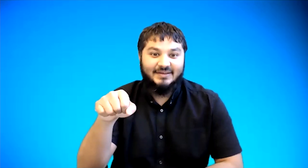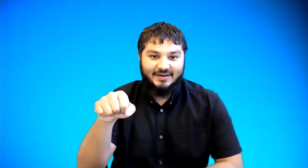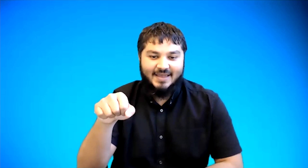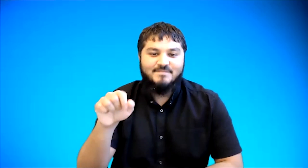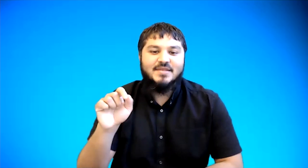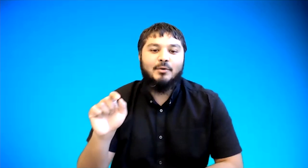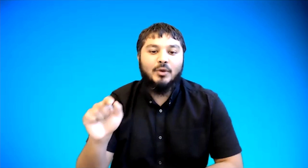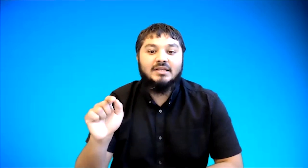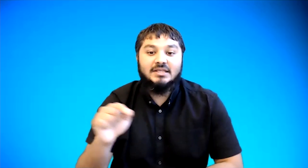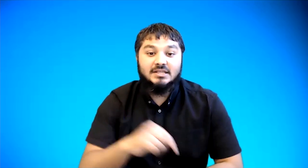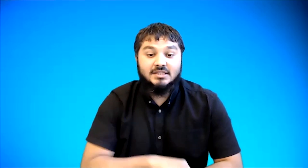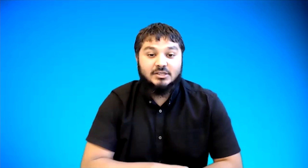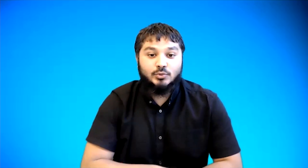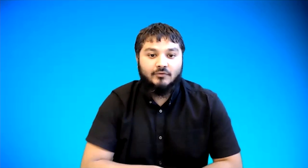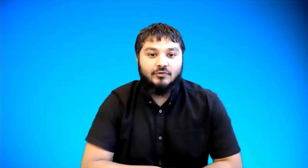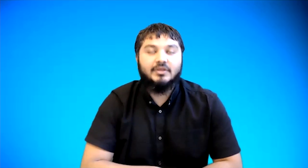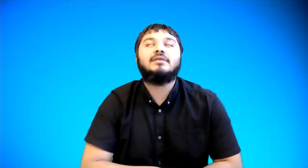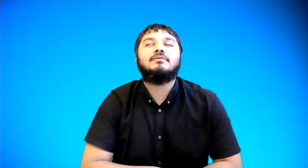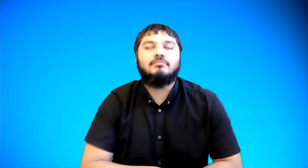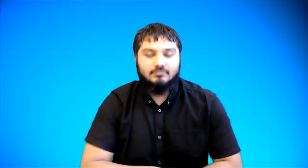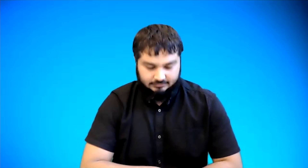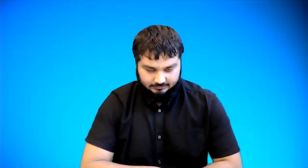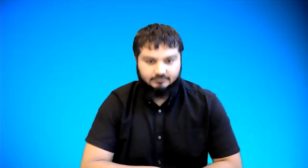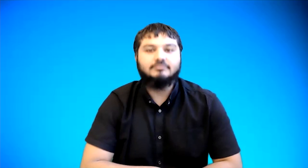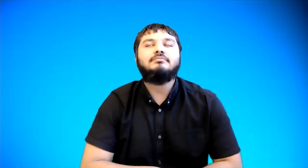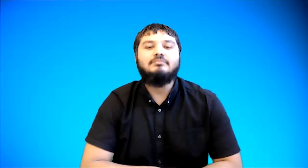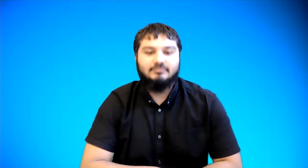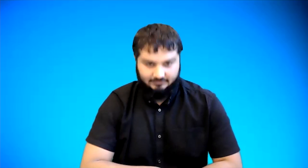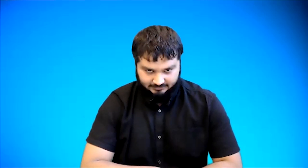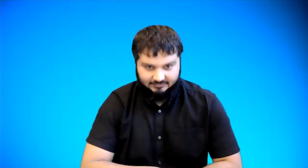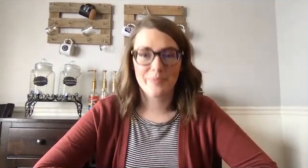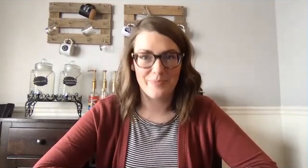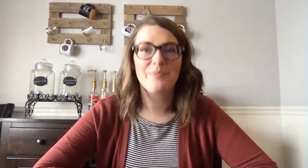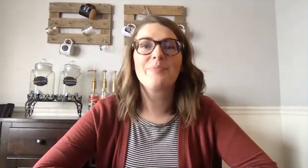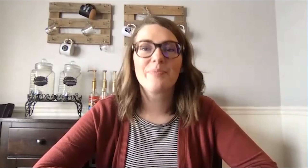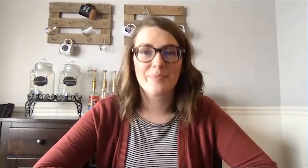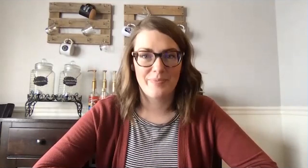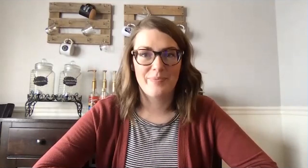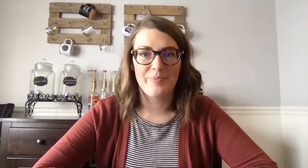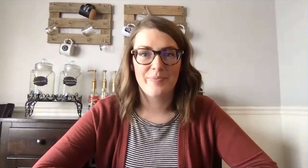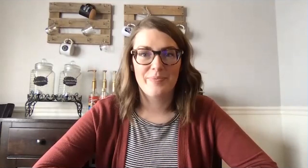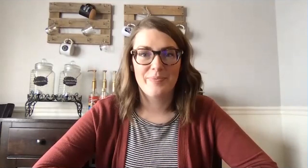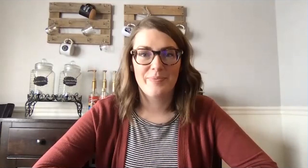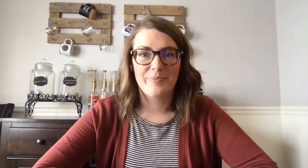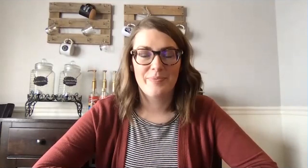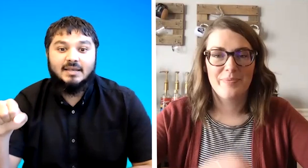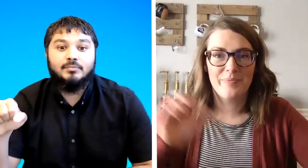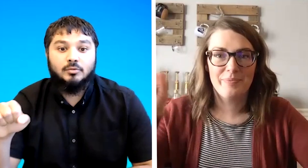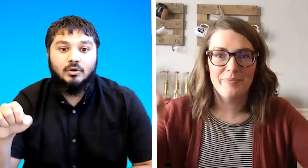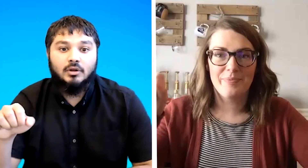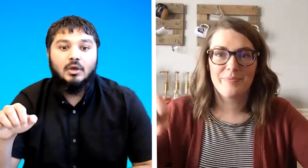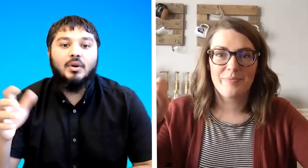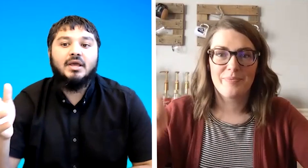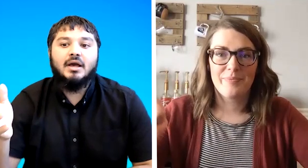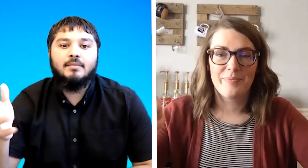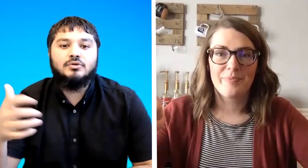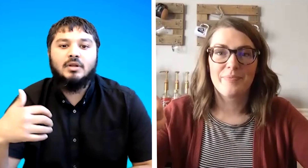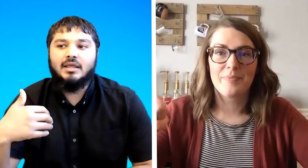okay we teach this one for years okay this one it's acceptable when it comes to like